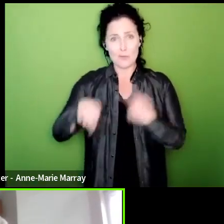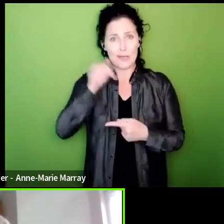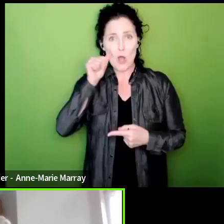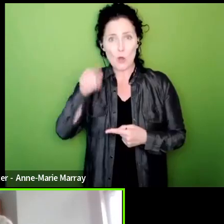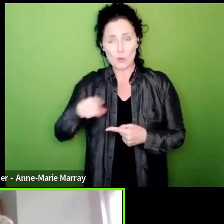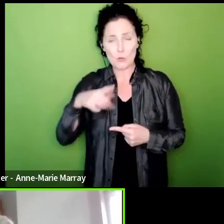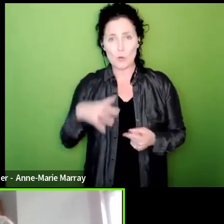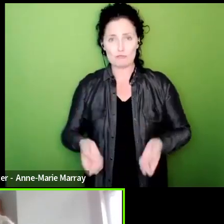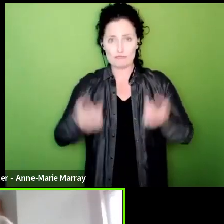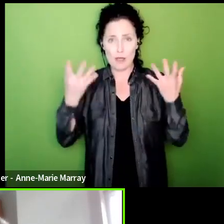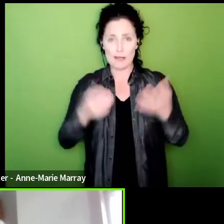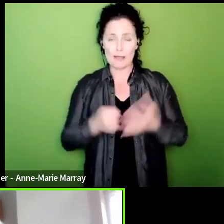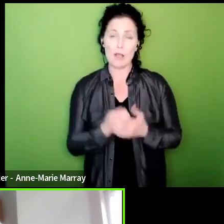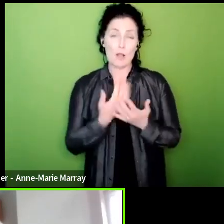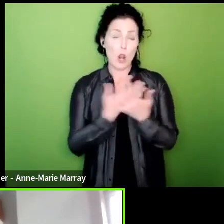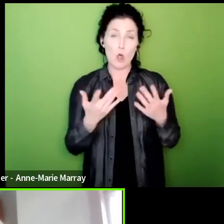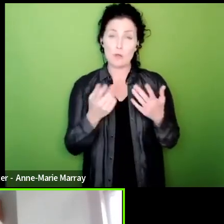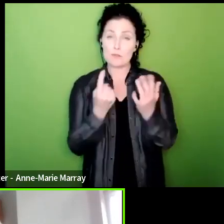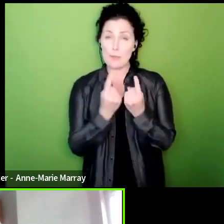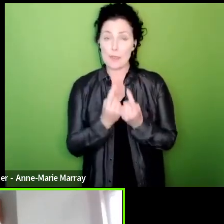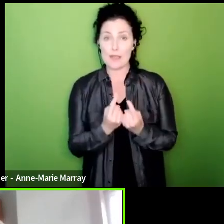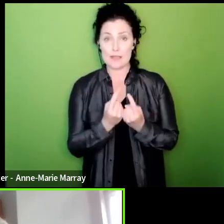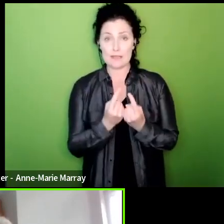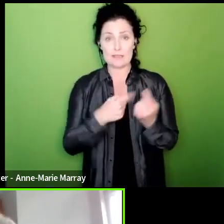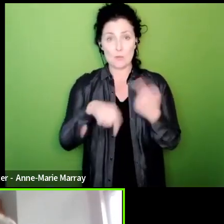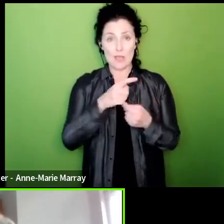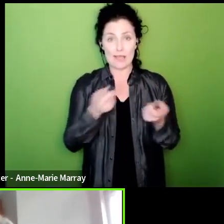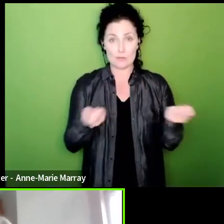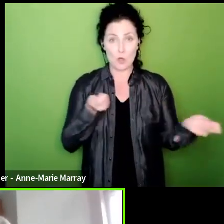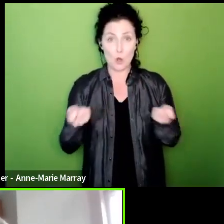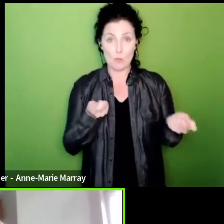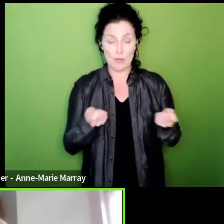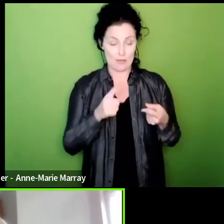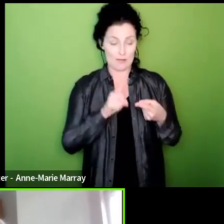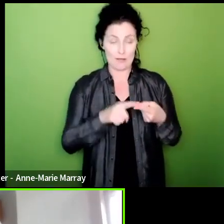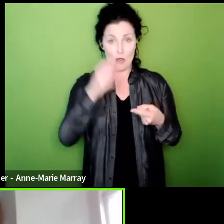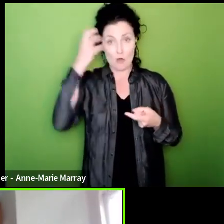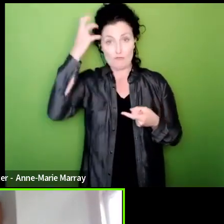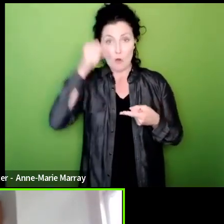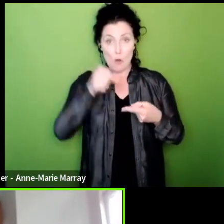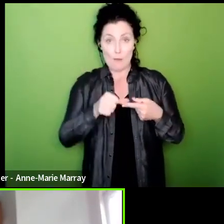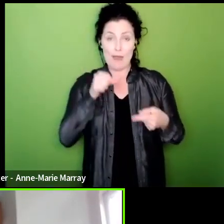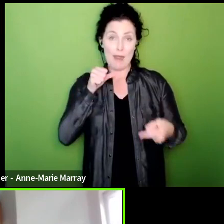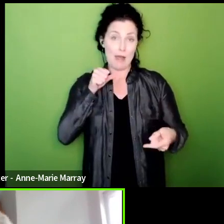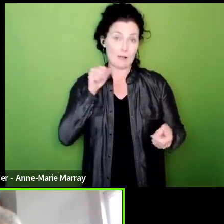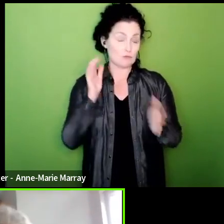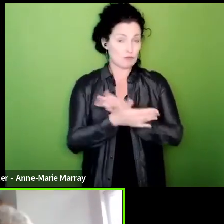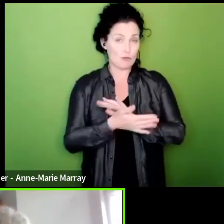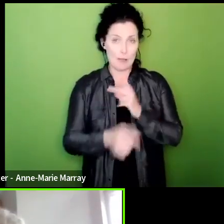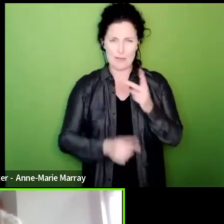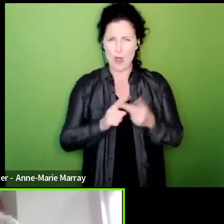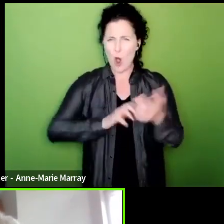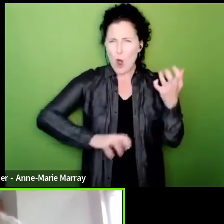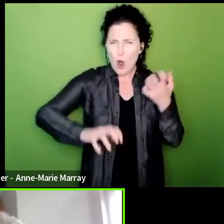unions have to deal with significant disruption in the mail incredibly complex uh sort of balloting